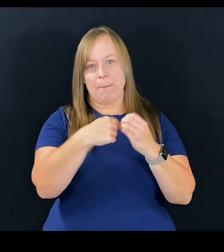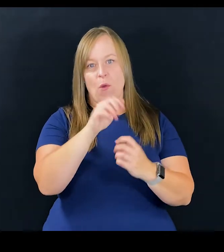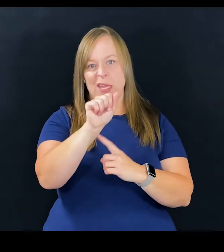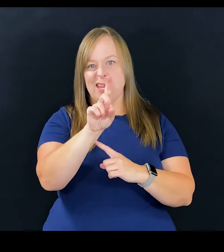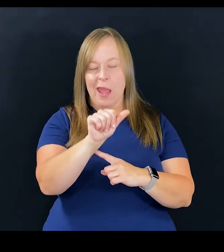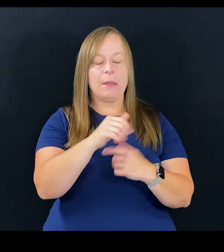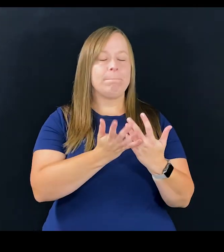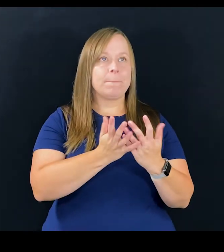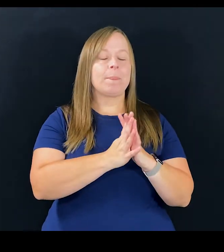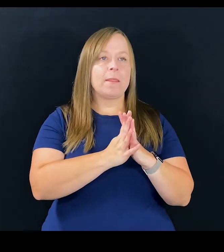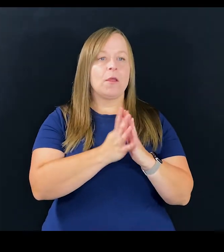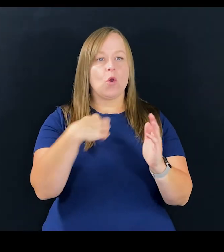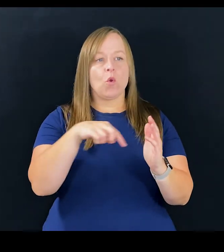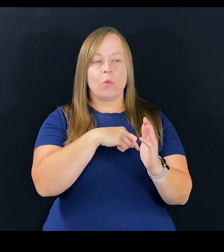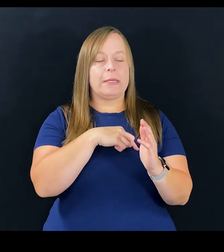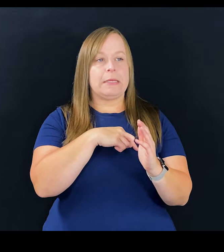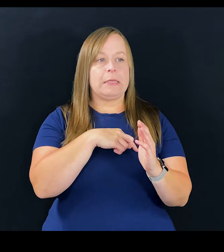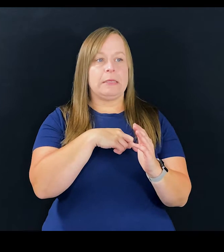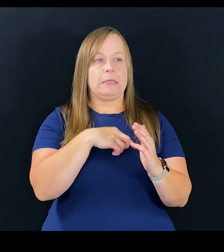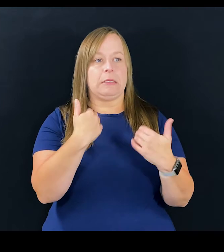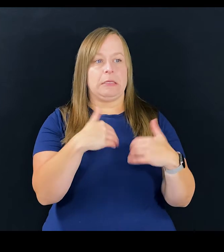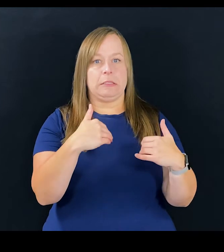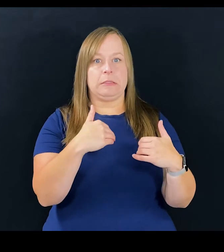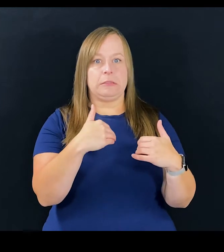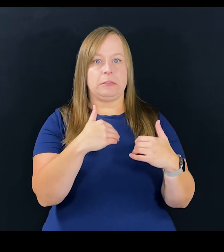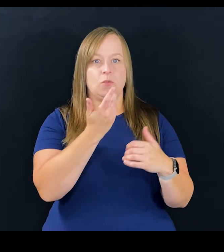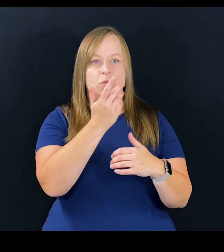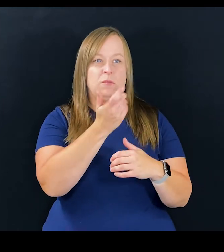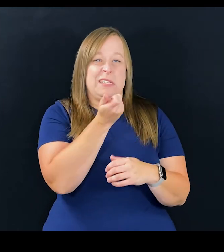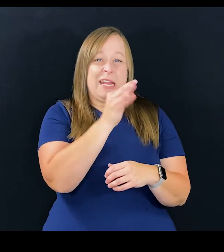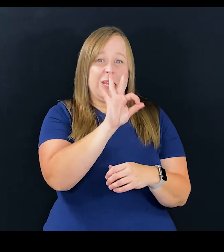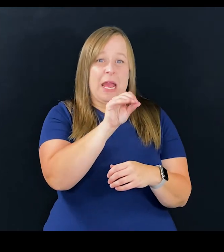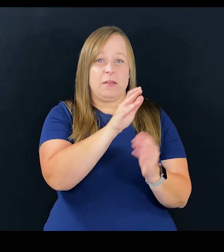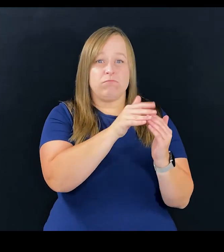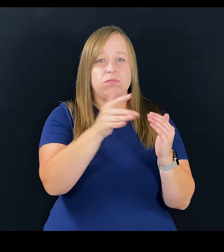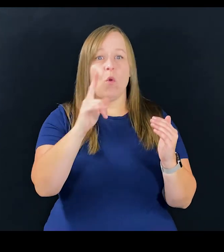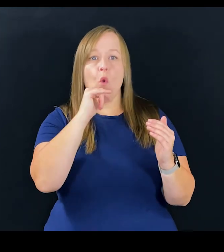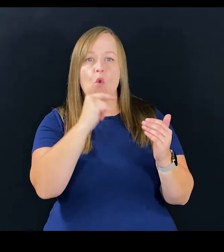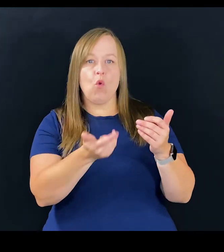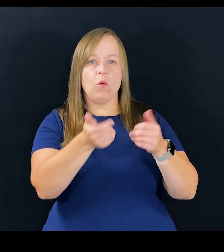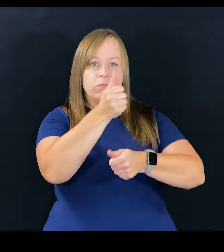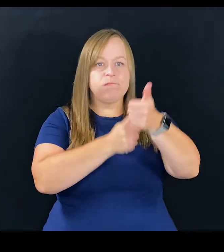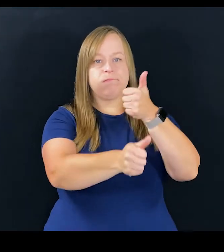about the ADA, was that we spent all of the '90s fighting about who was covered